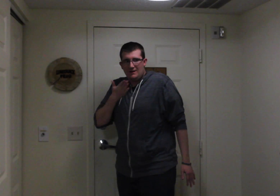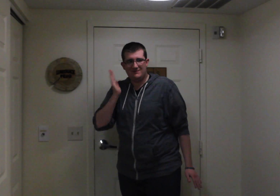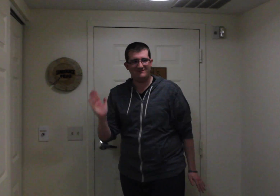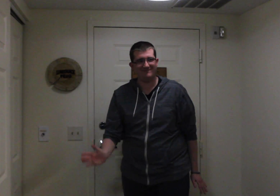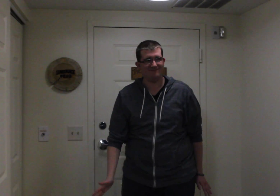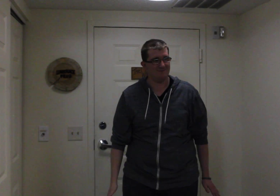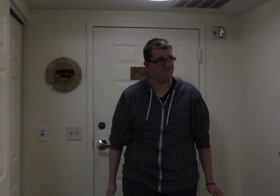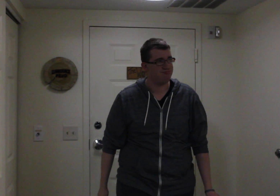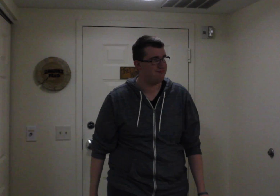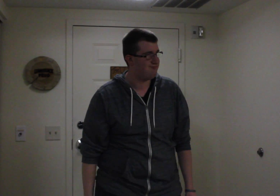Thank God.